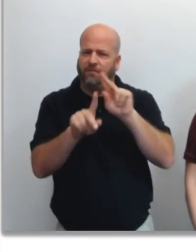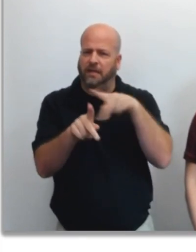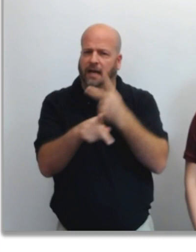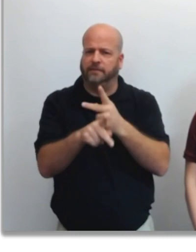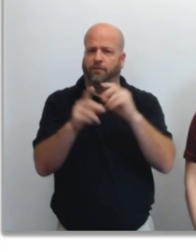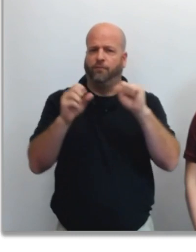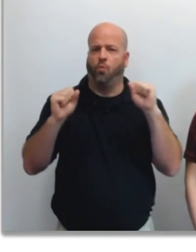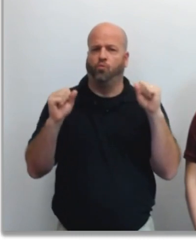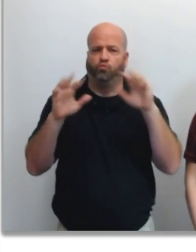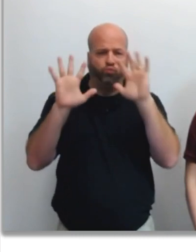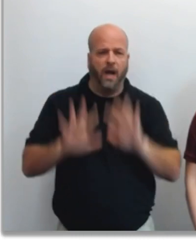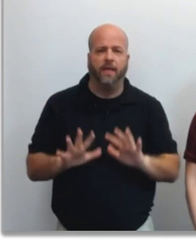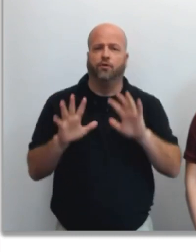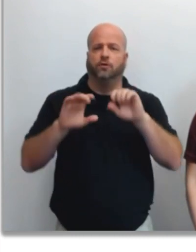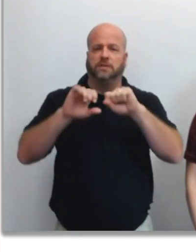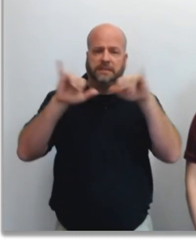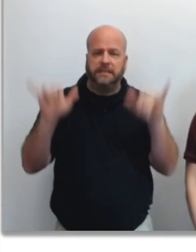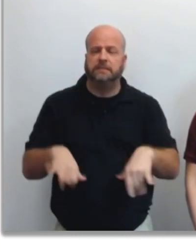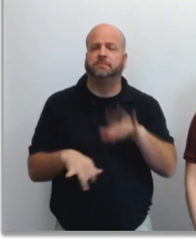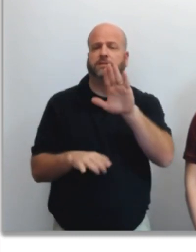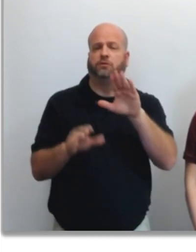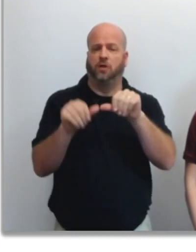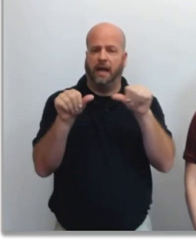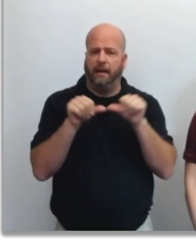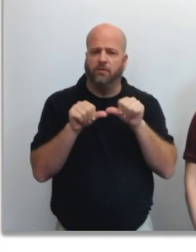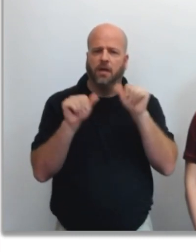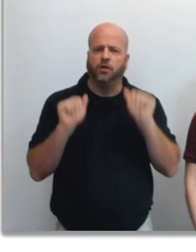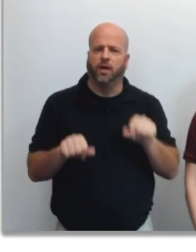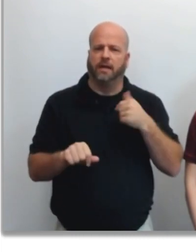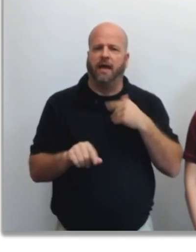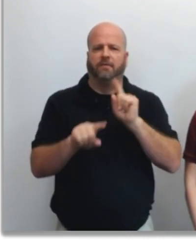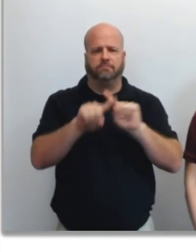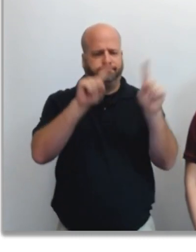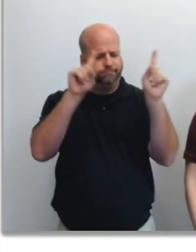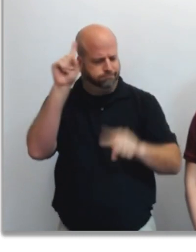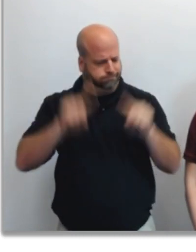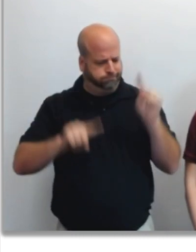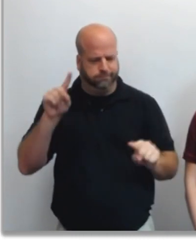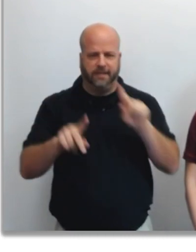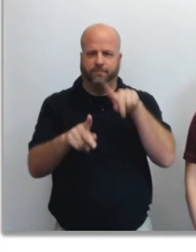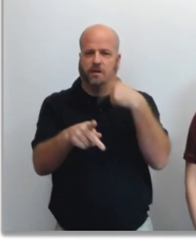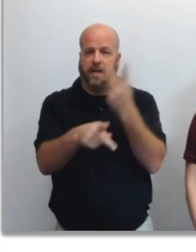it is possible to have multiple types of precipitation from the start to the end of the event